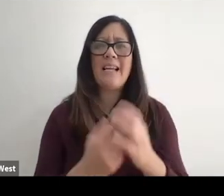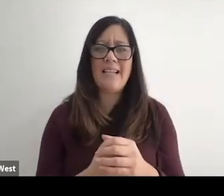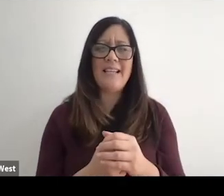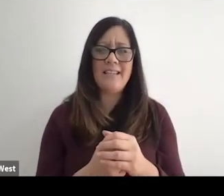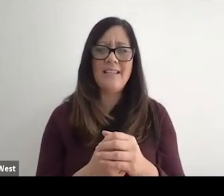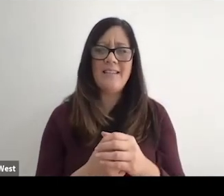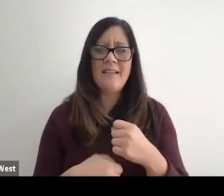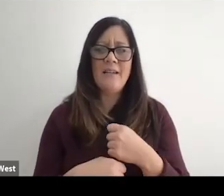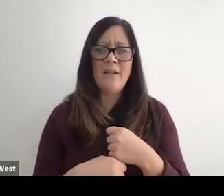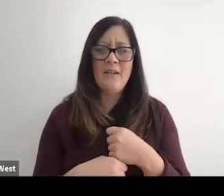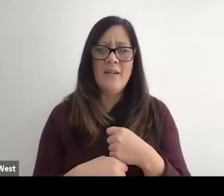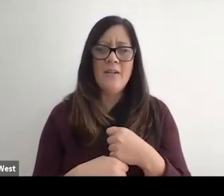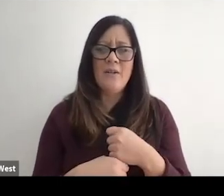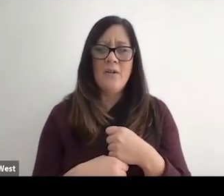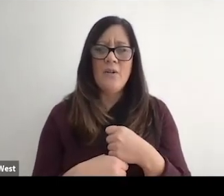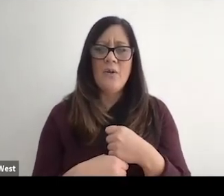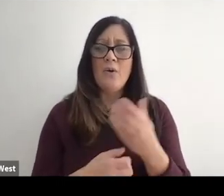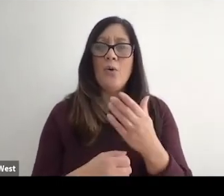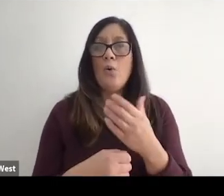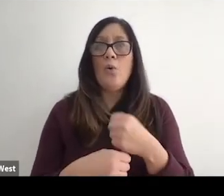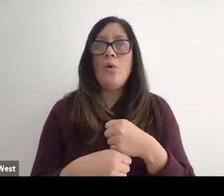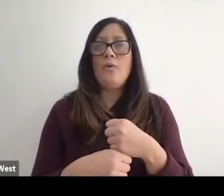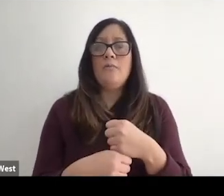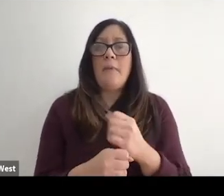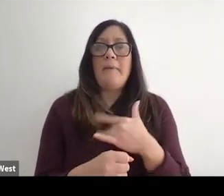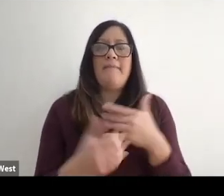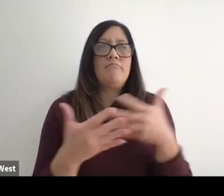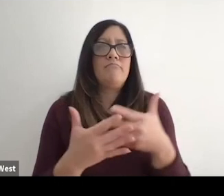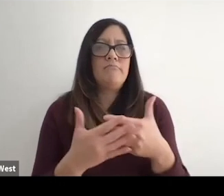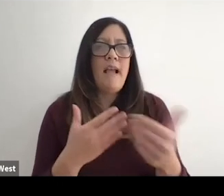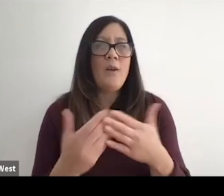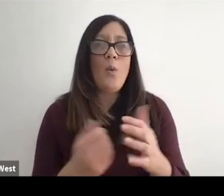maybe believe my fears in the first place? Who was it? Was it when I watched The Walt Disney movie?